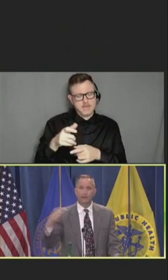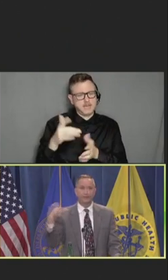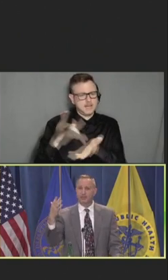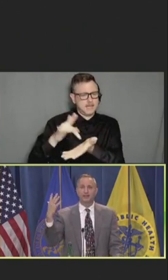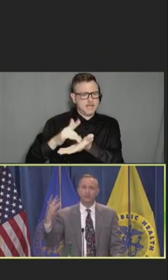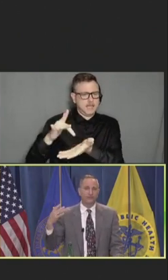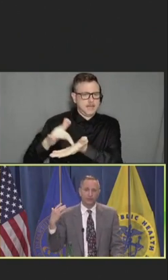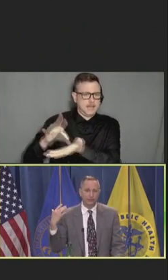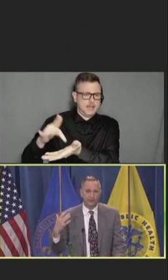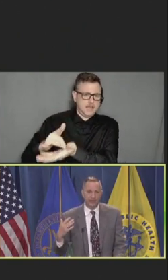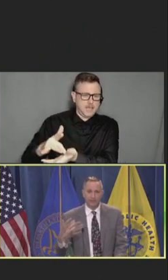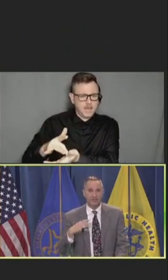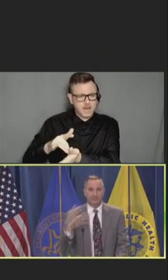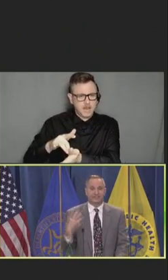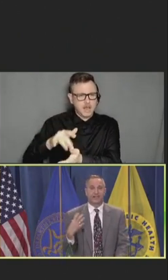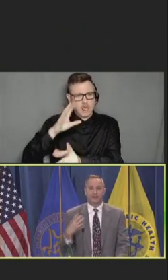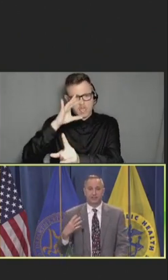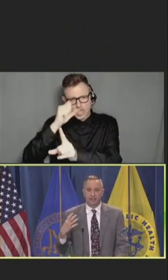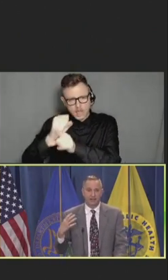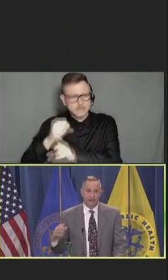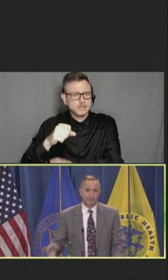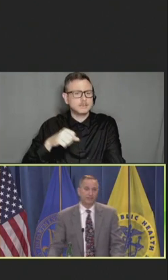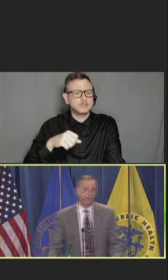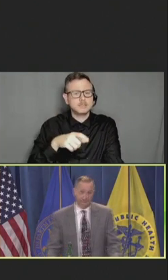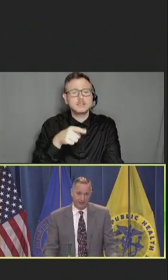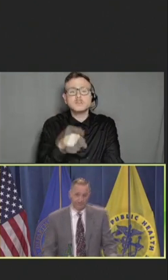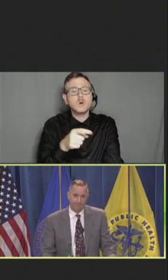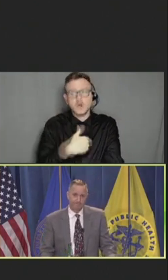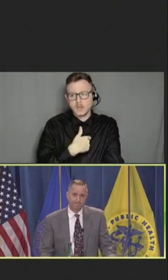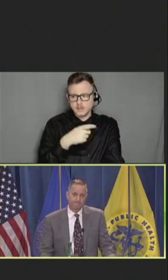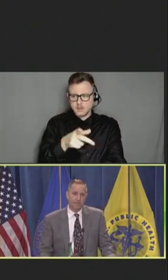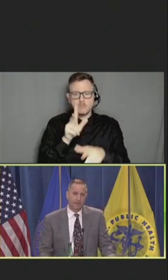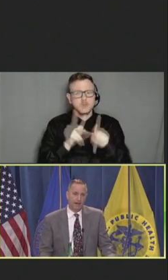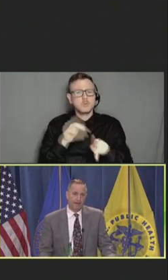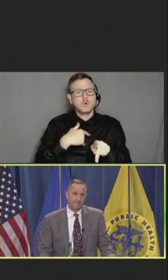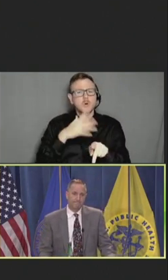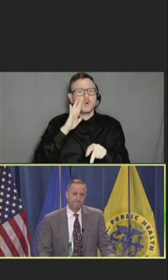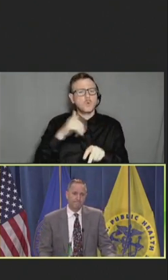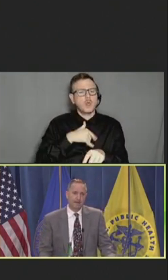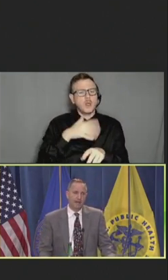are sending you these stories all the time because it scares the bejesus out of them.